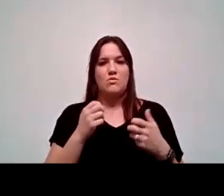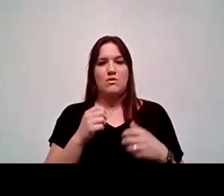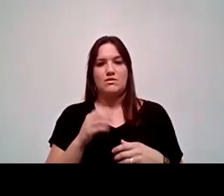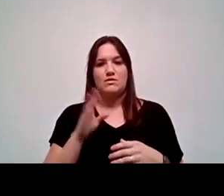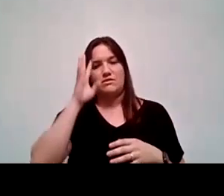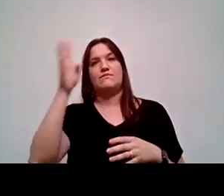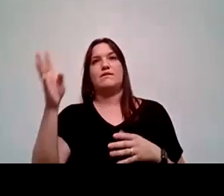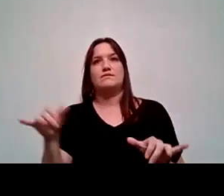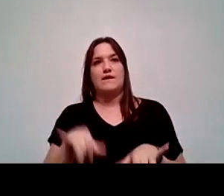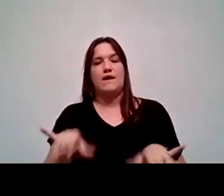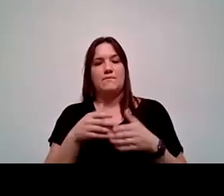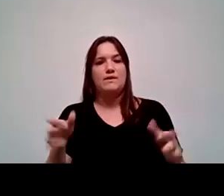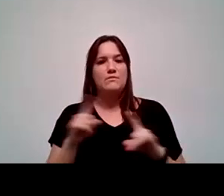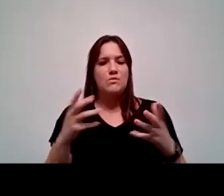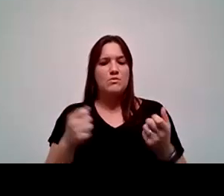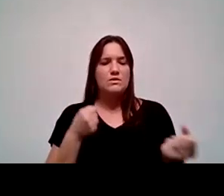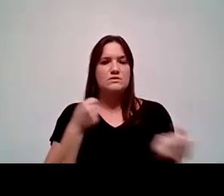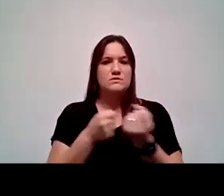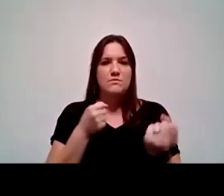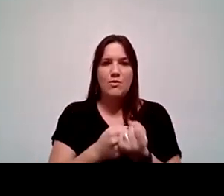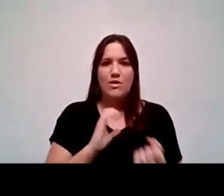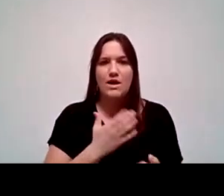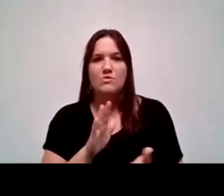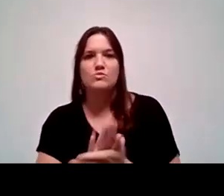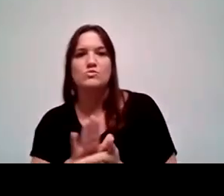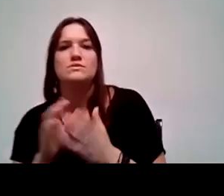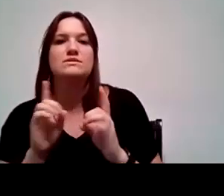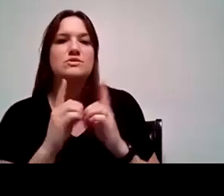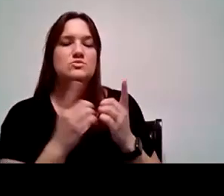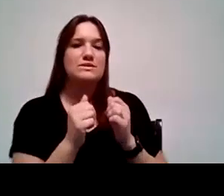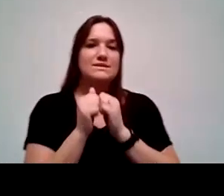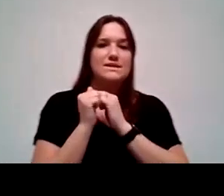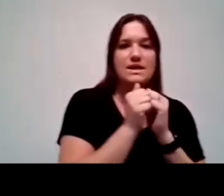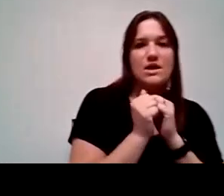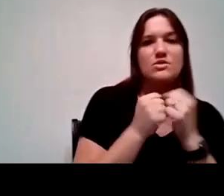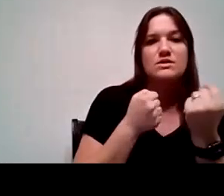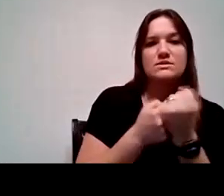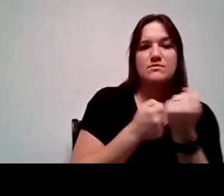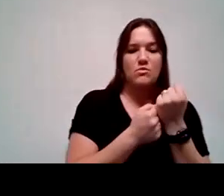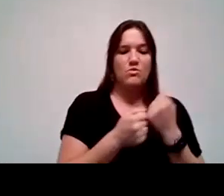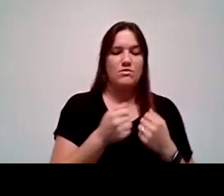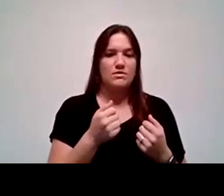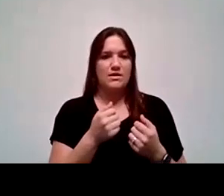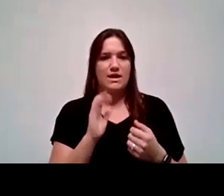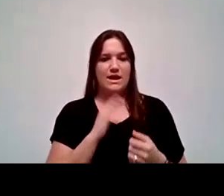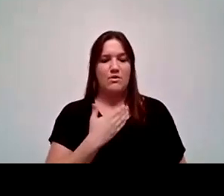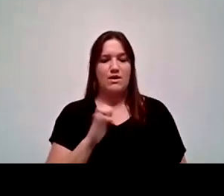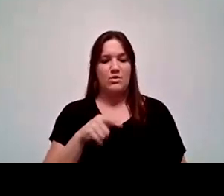but at other ways we want to support our district together and support our initiatives and our equity mindedness together.